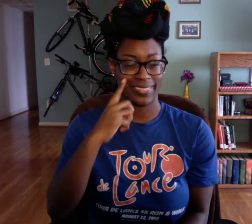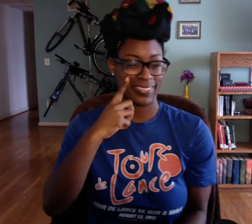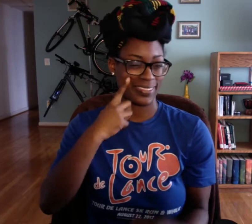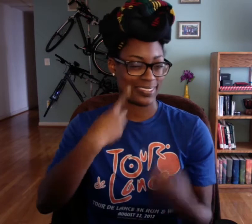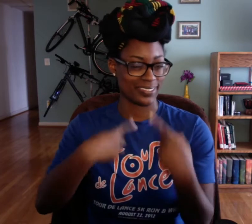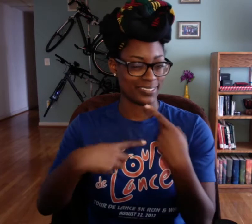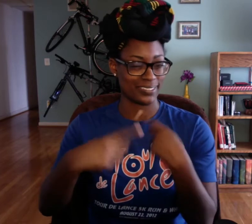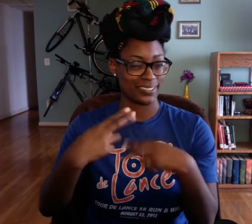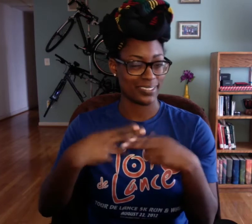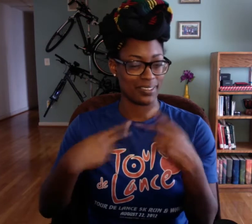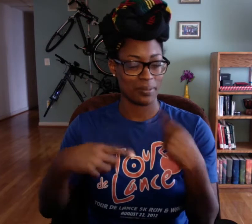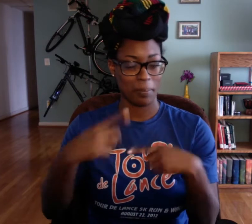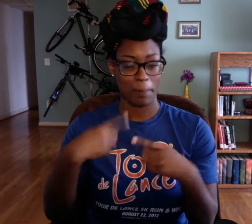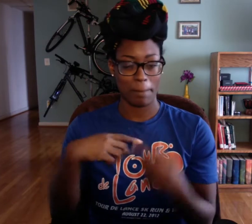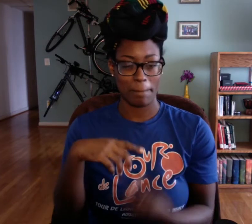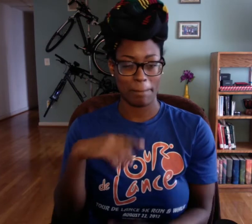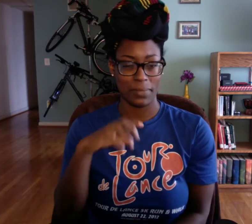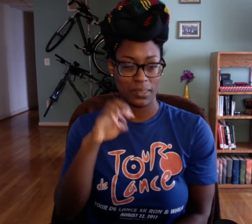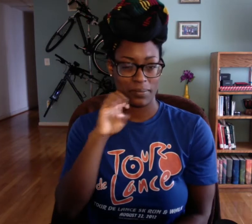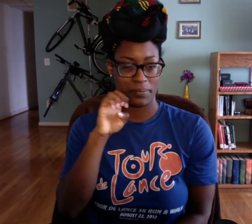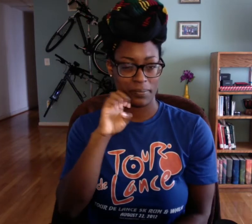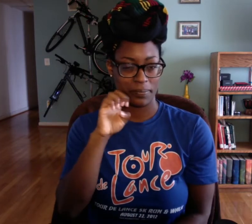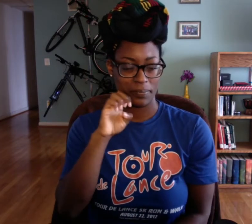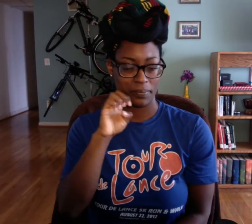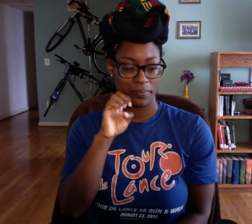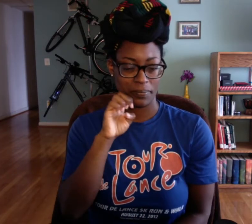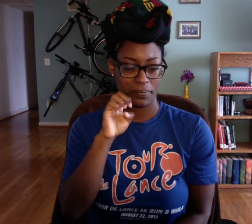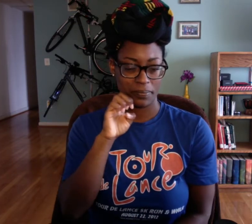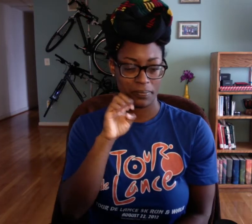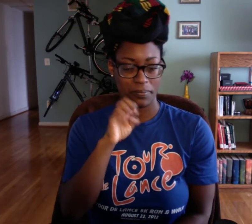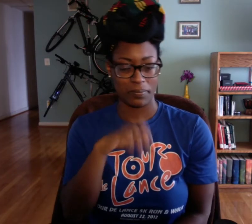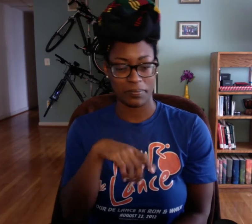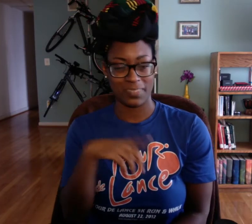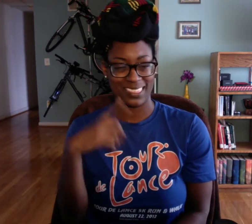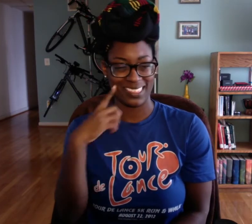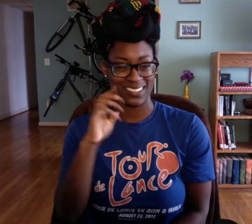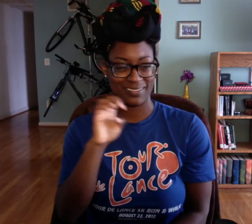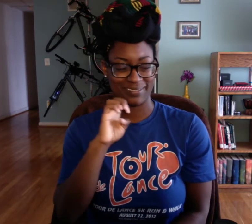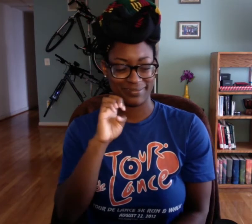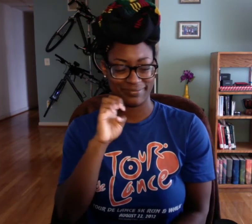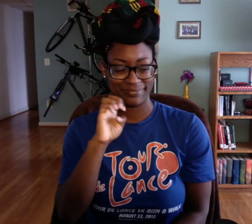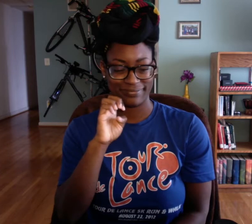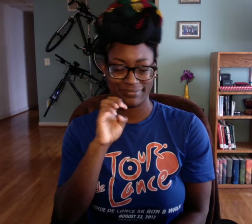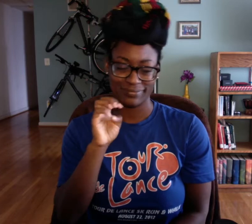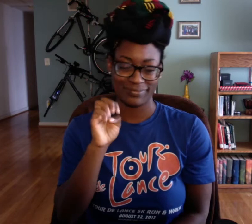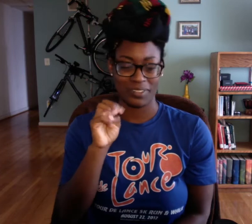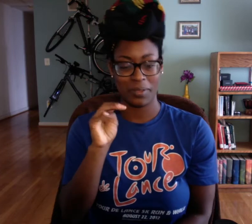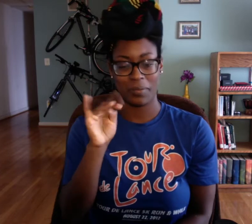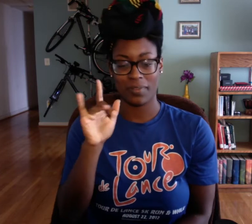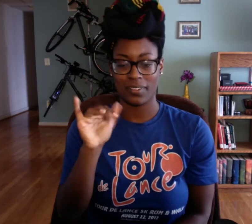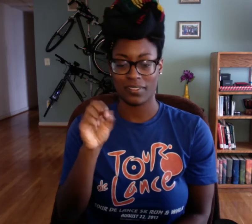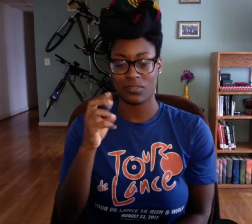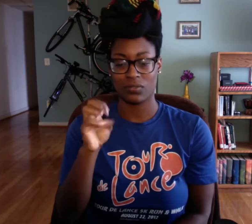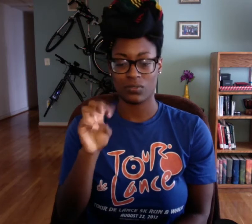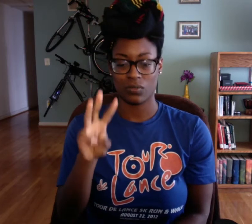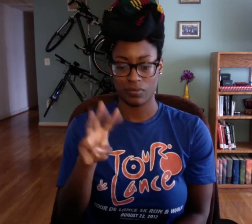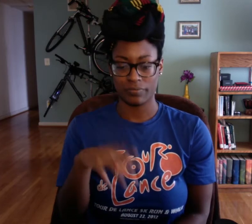I think her sign name is the "e" on the chin. E tapping the chin, I think that's it.